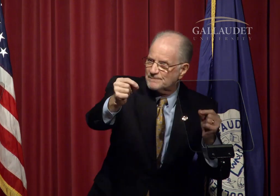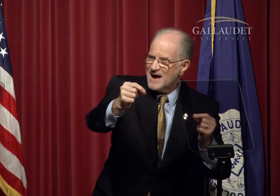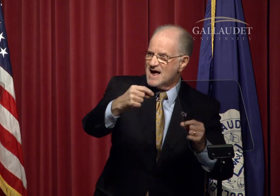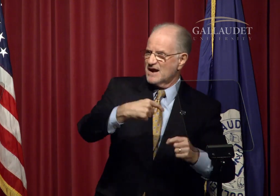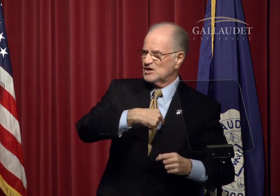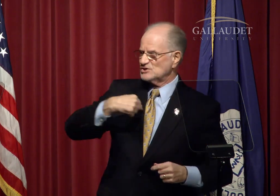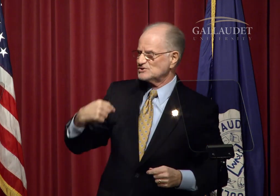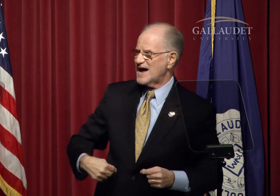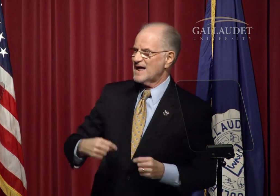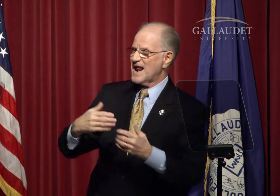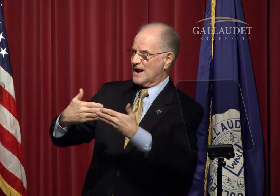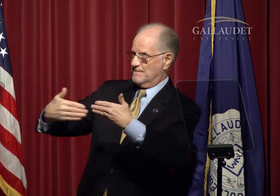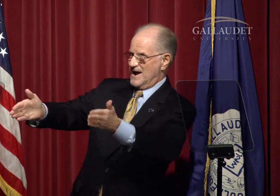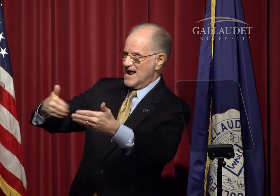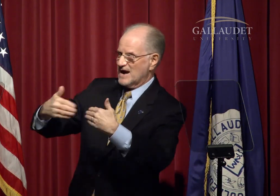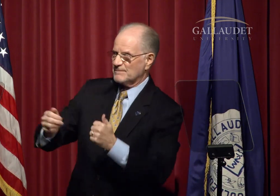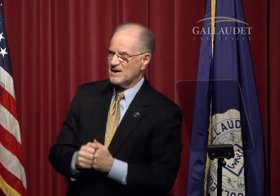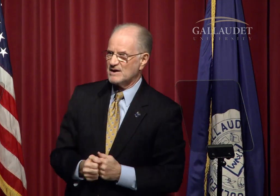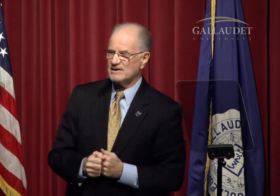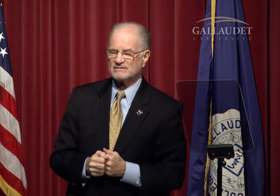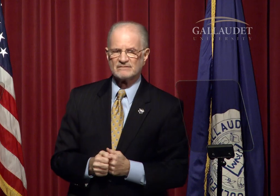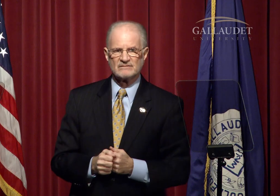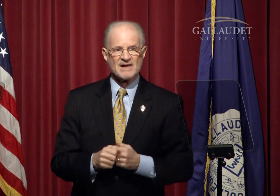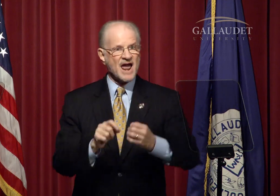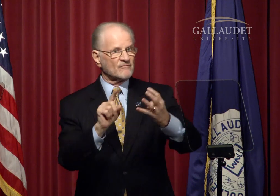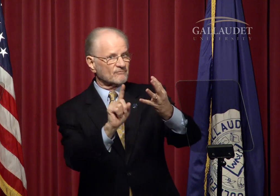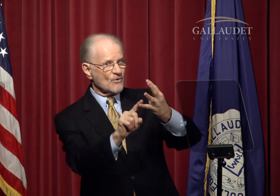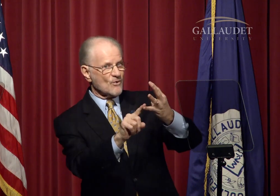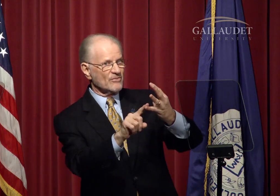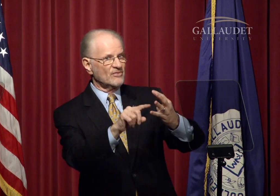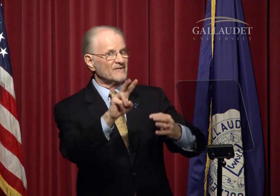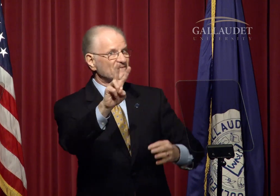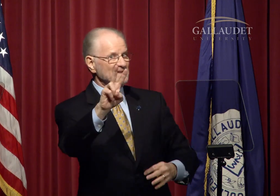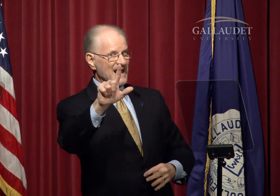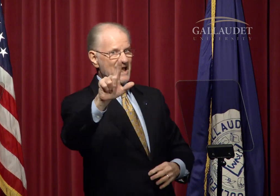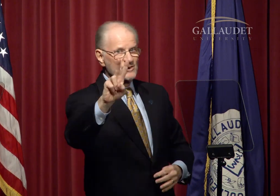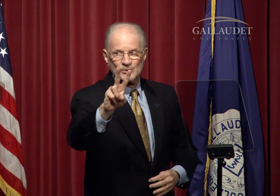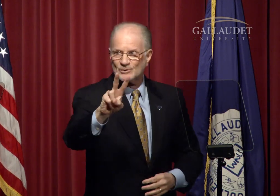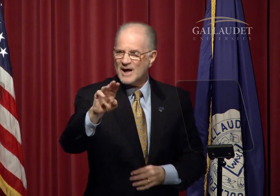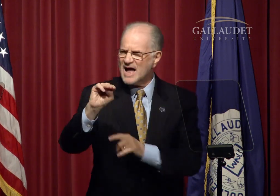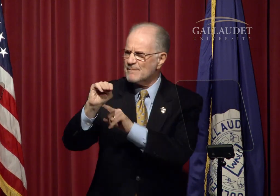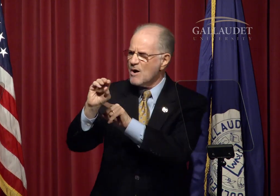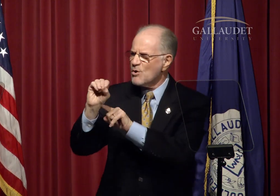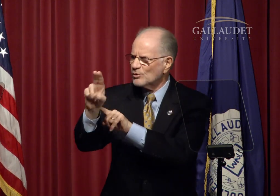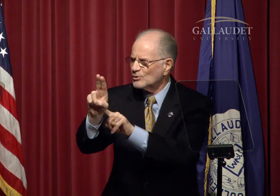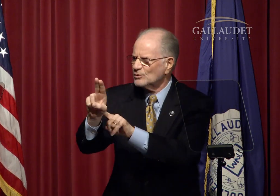with universities in Japan, China and Panama.